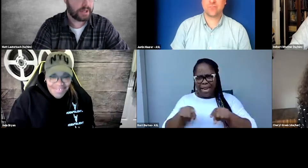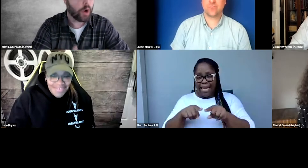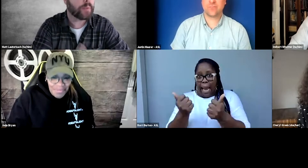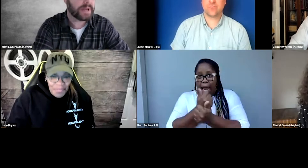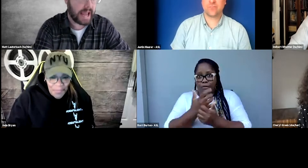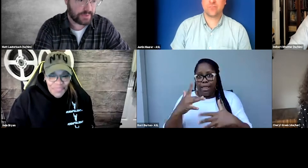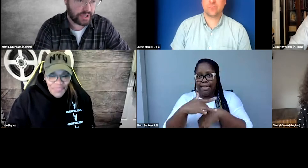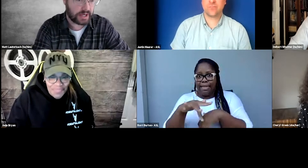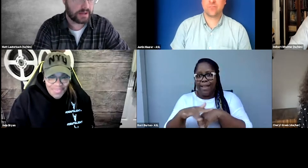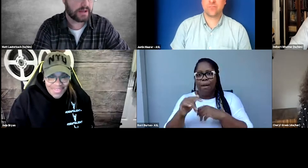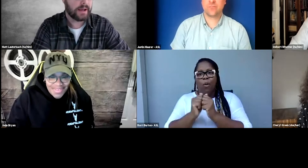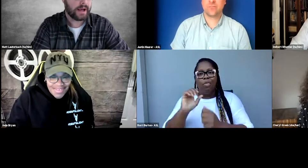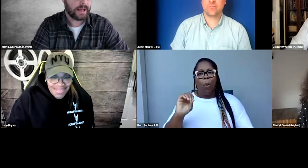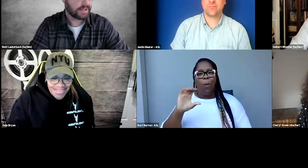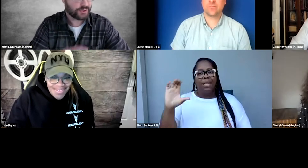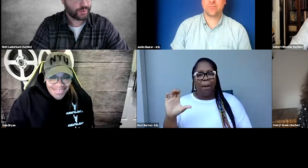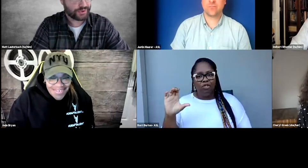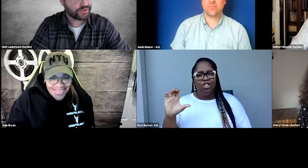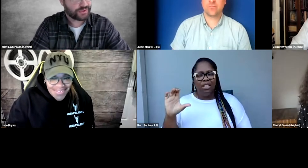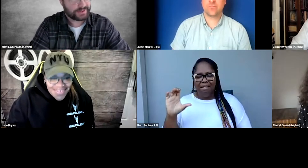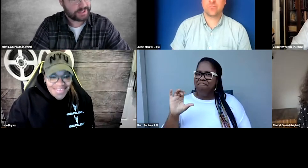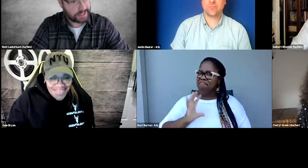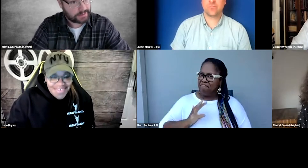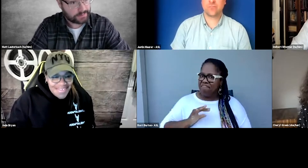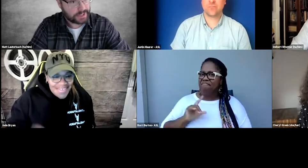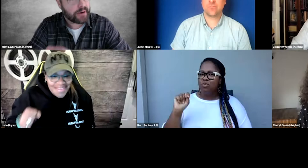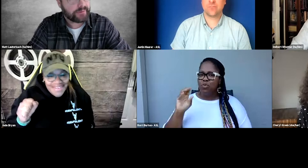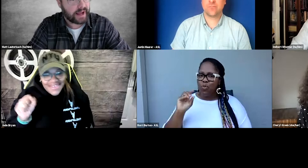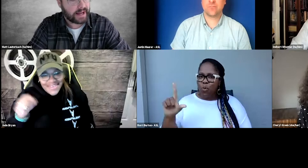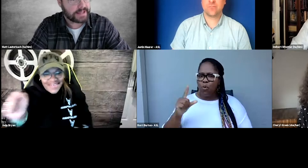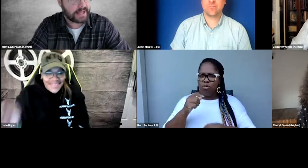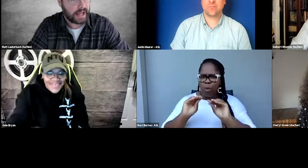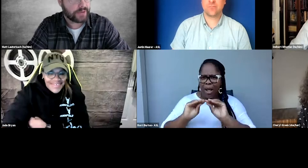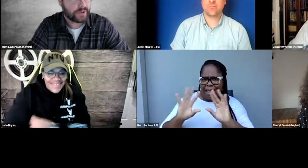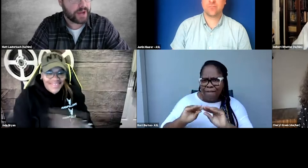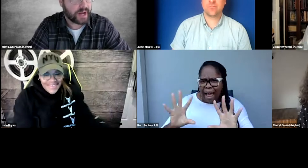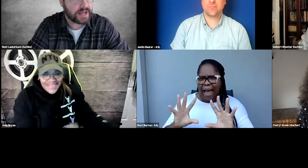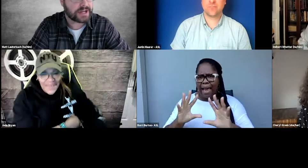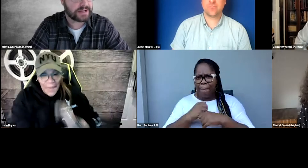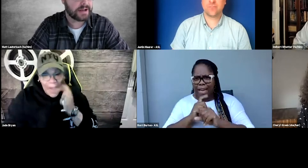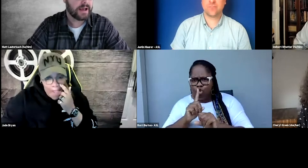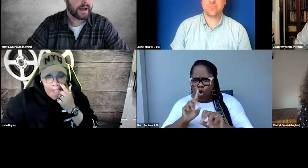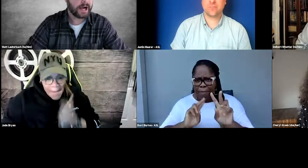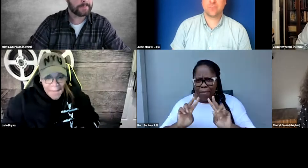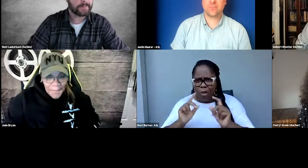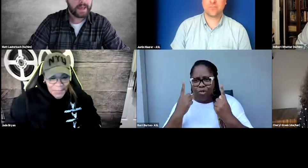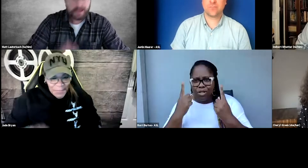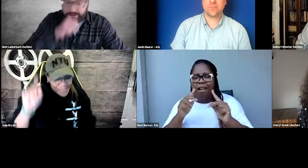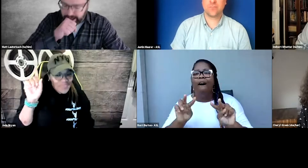in open captioning as tools to clarify and to aid with comprehension.